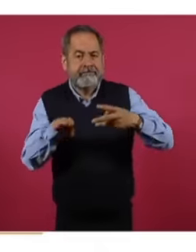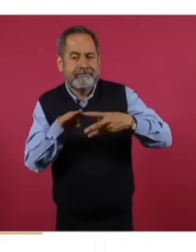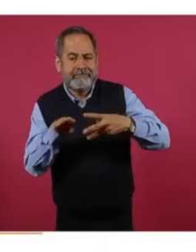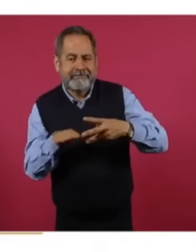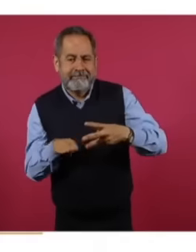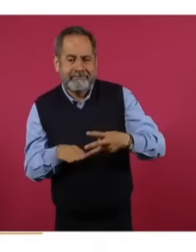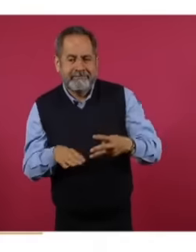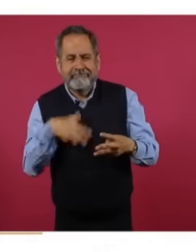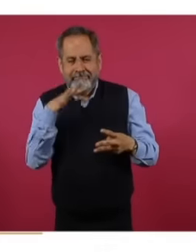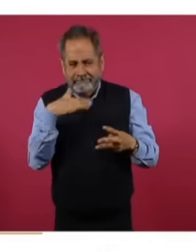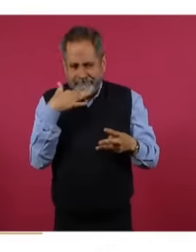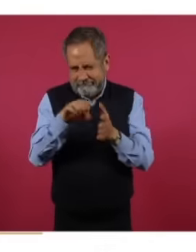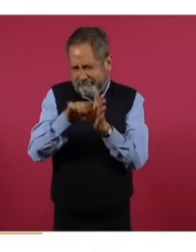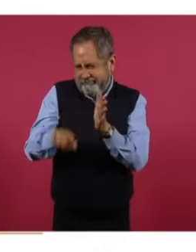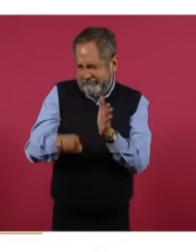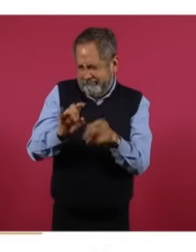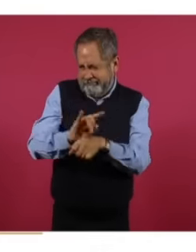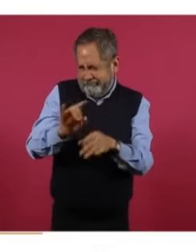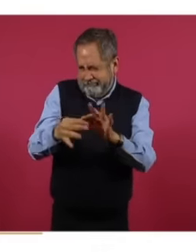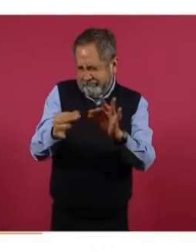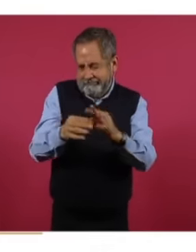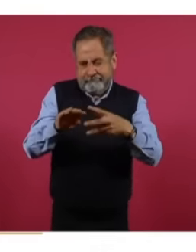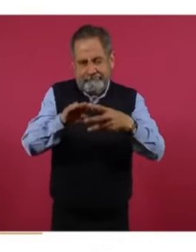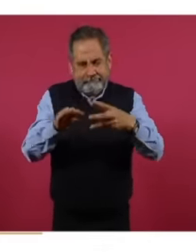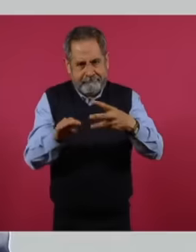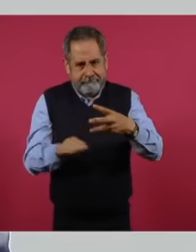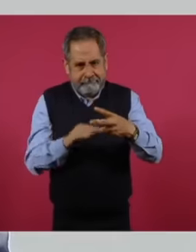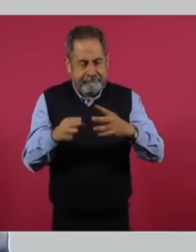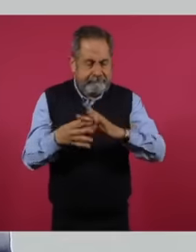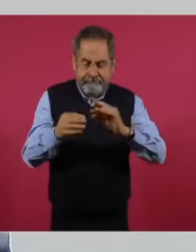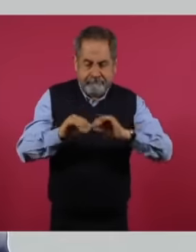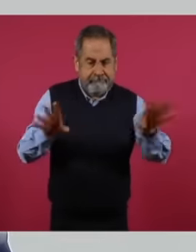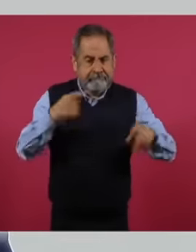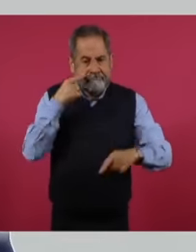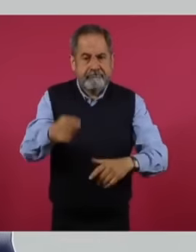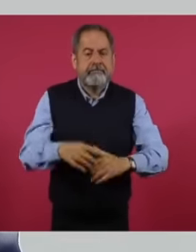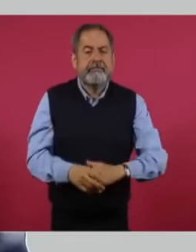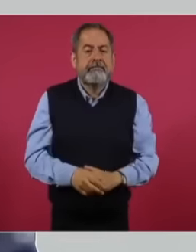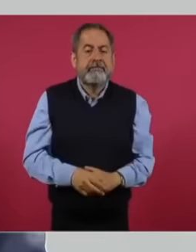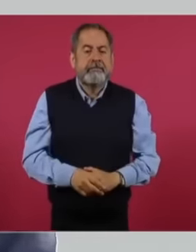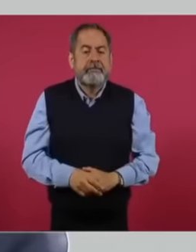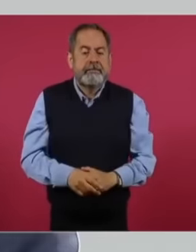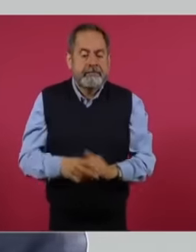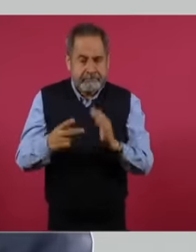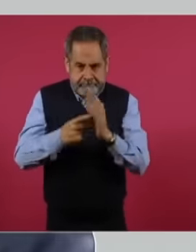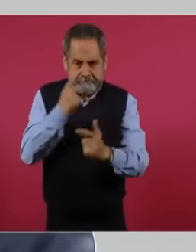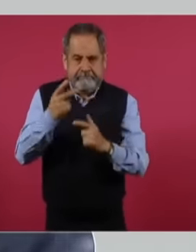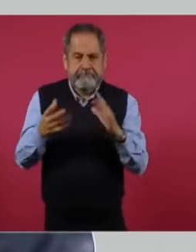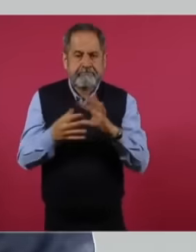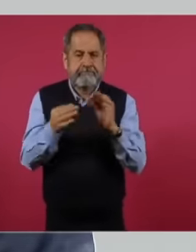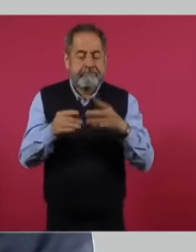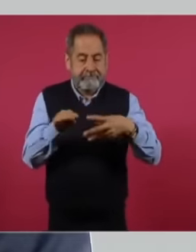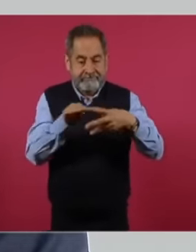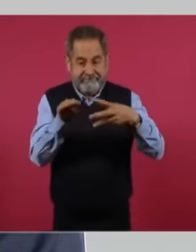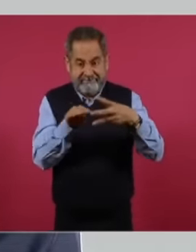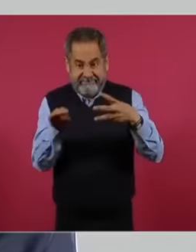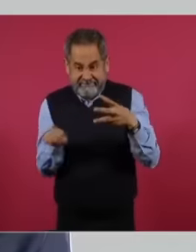in Cofepris and in which we have turned on the light to recapitulate the third basement was the